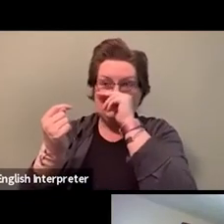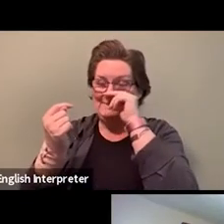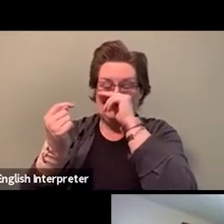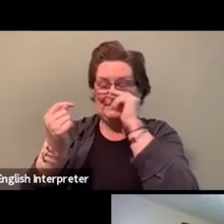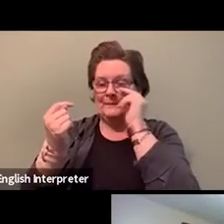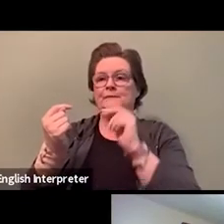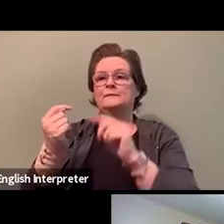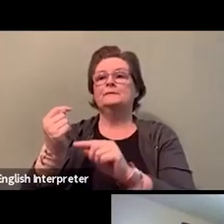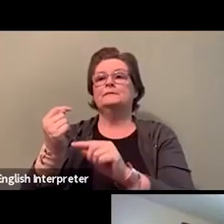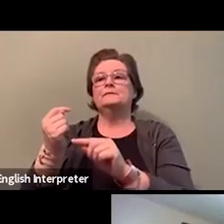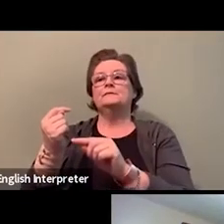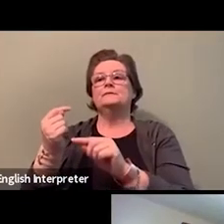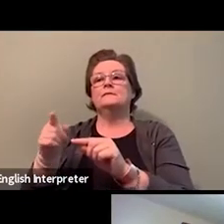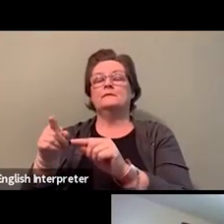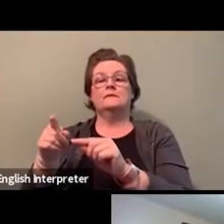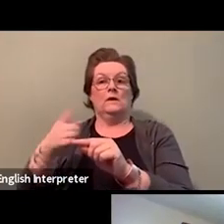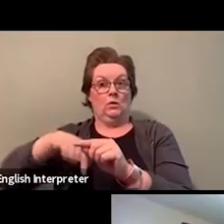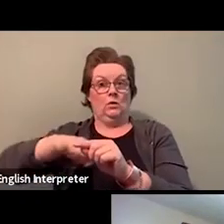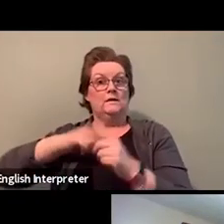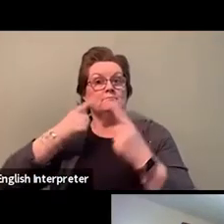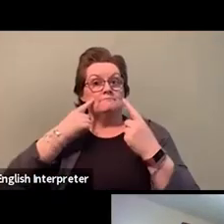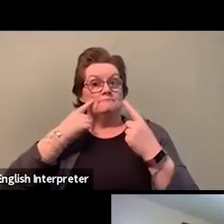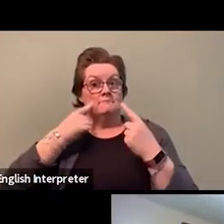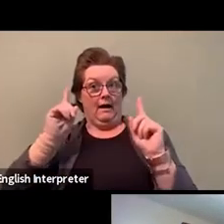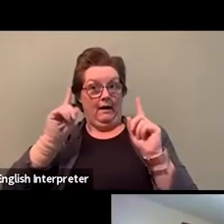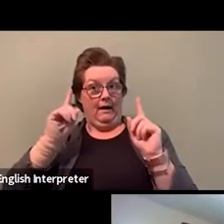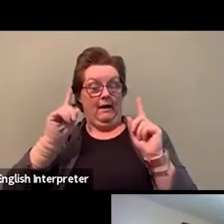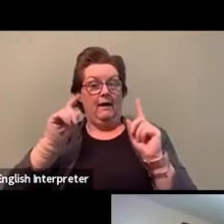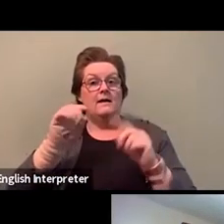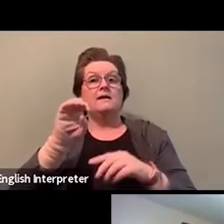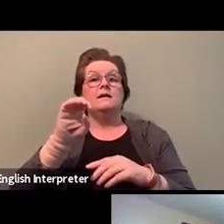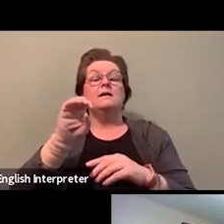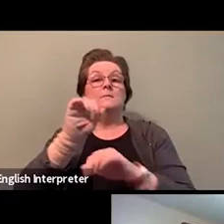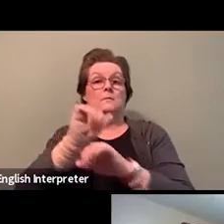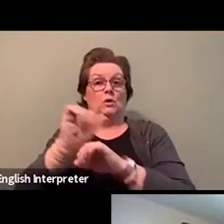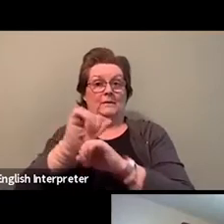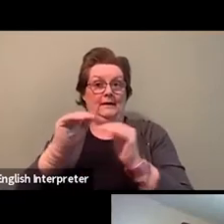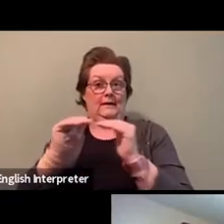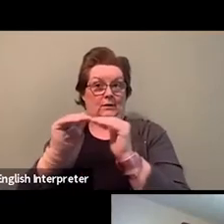in the collective agreement and Employment Equity Program. That was just the start though.